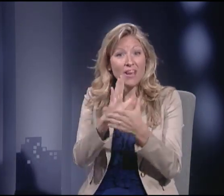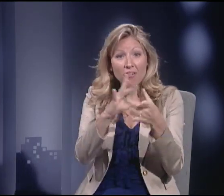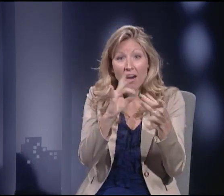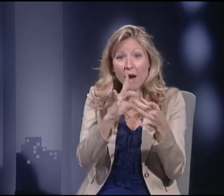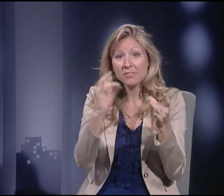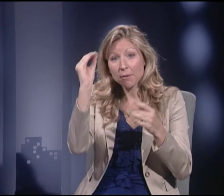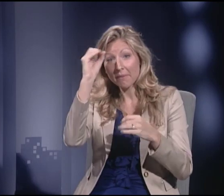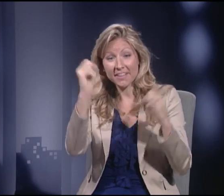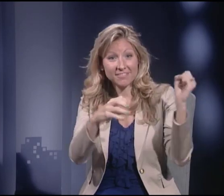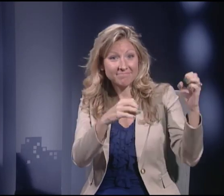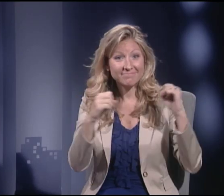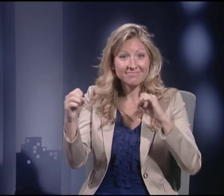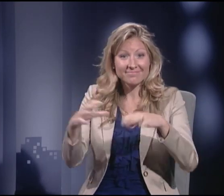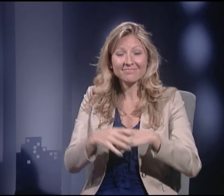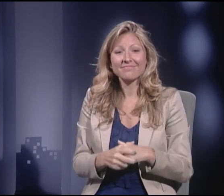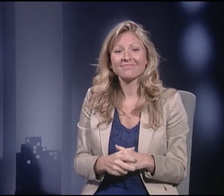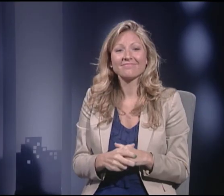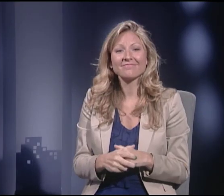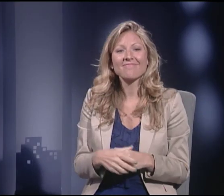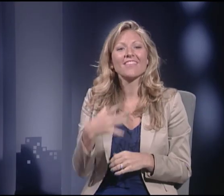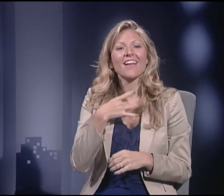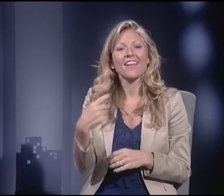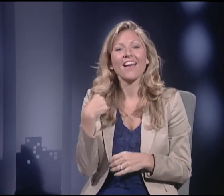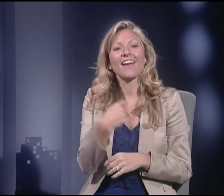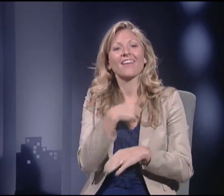and share your comments and opinions.